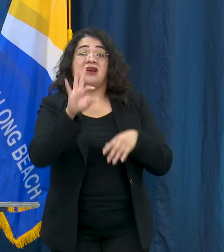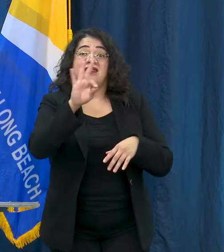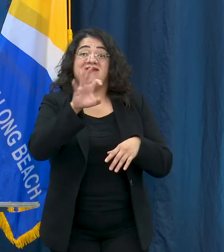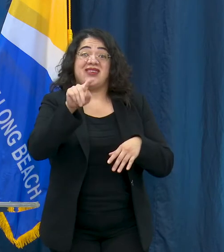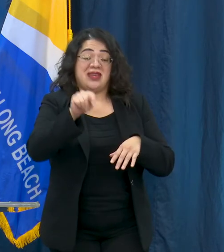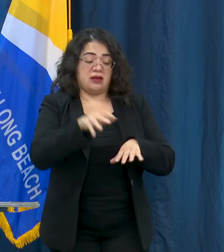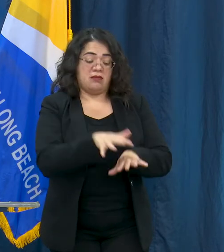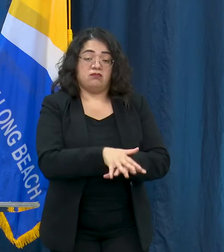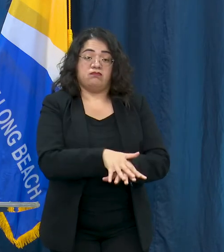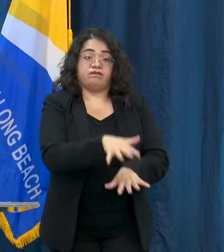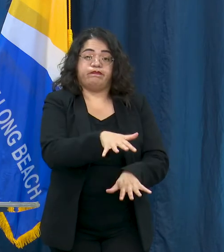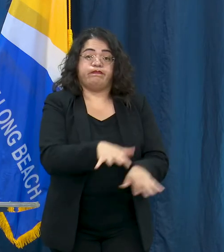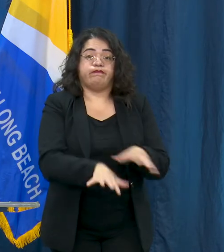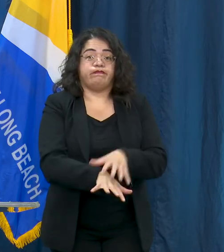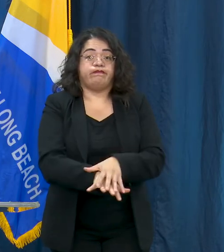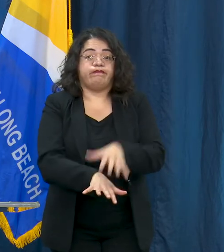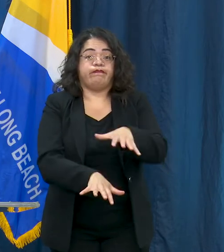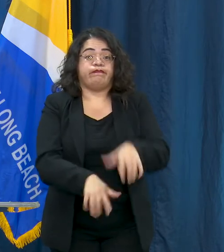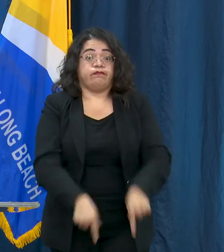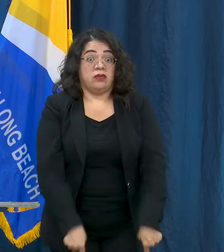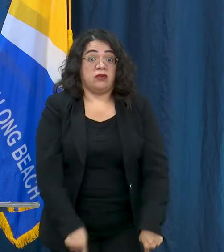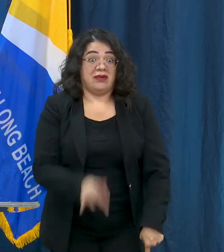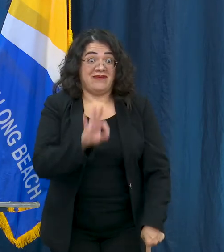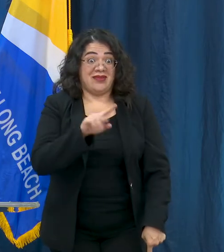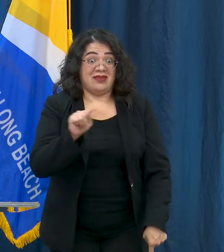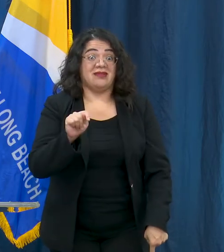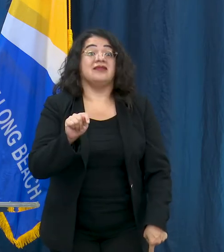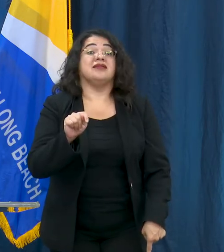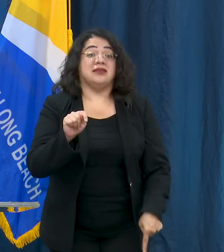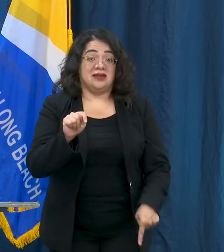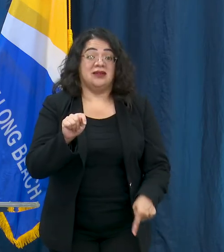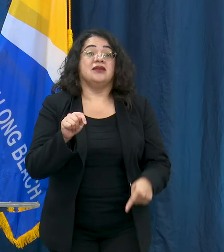and just to note that not all children have all of these symptoms or all the